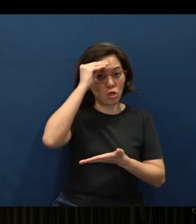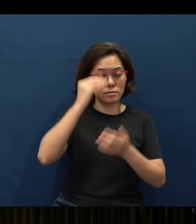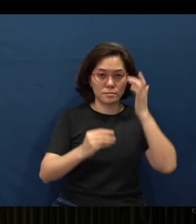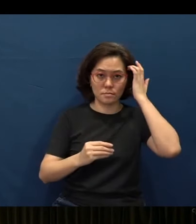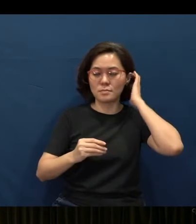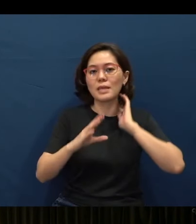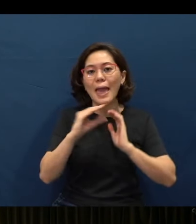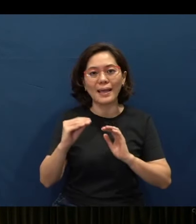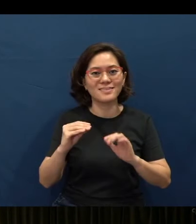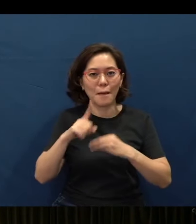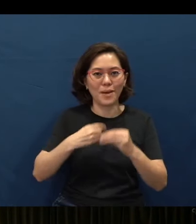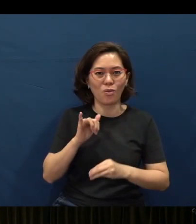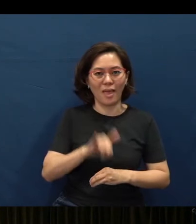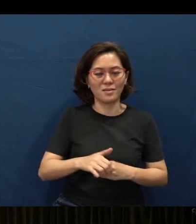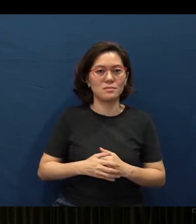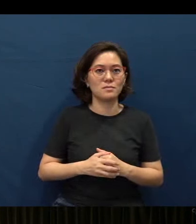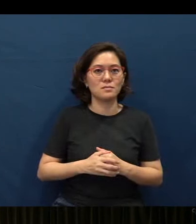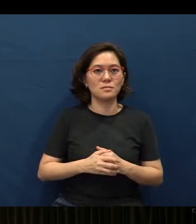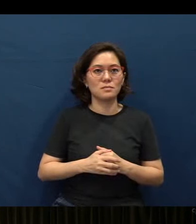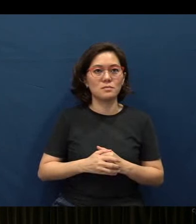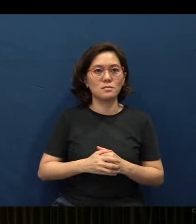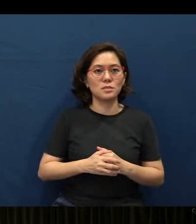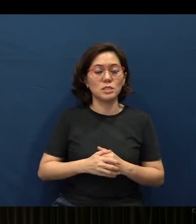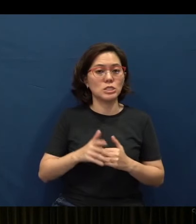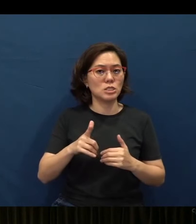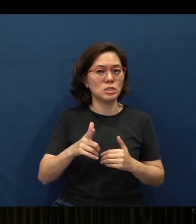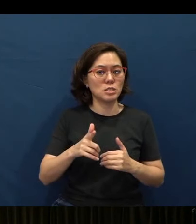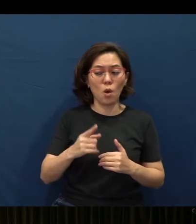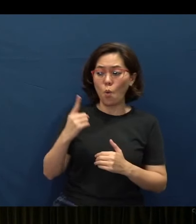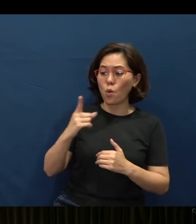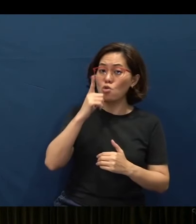Talking about that, even (for) one who is deaf,